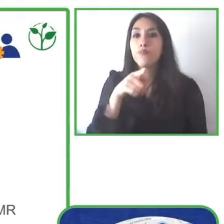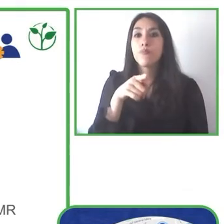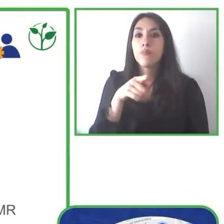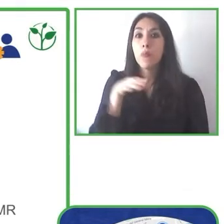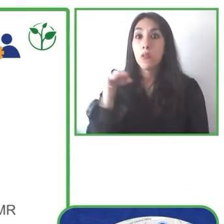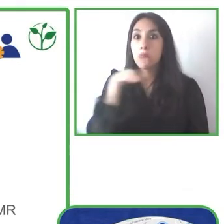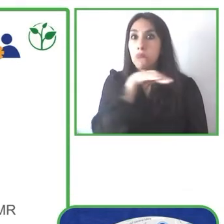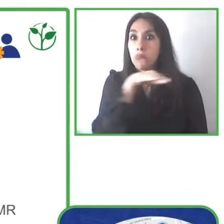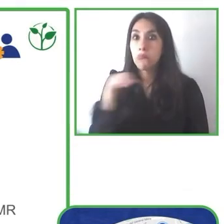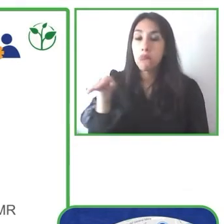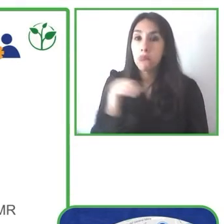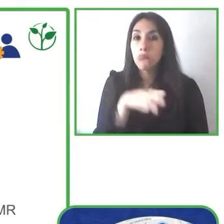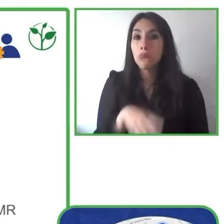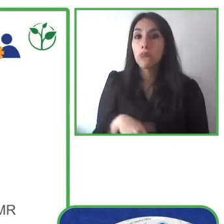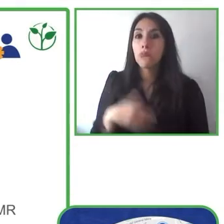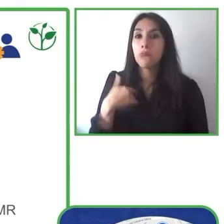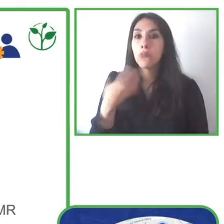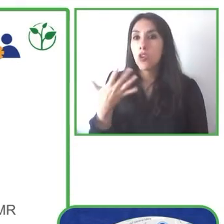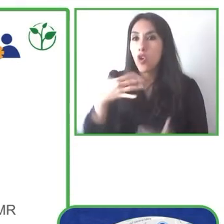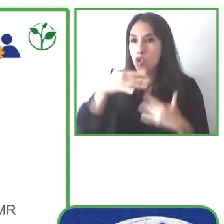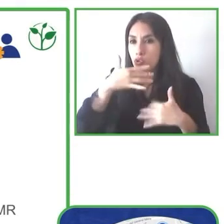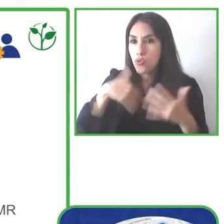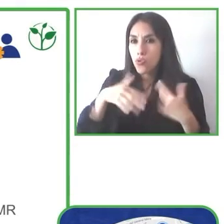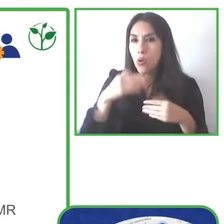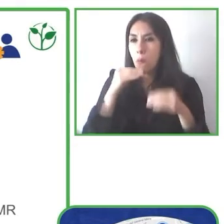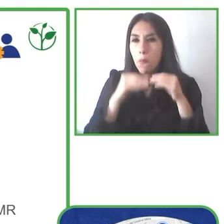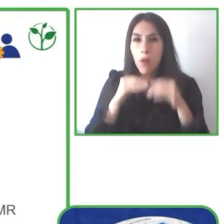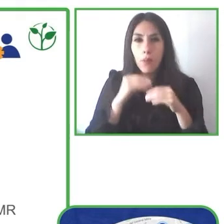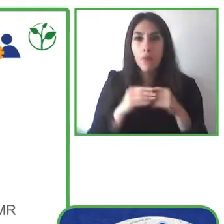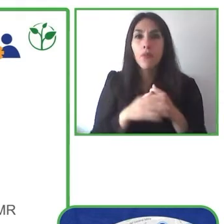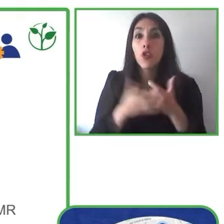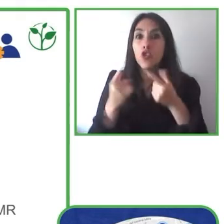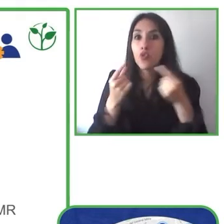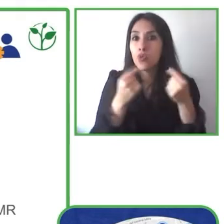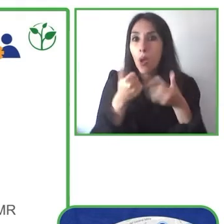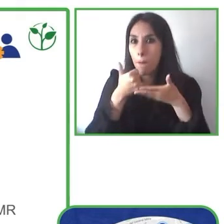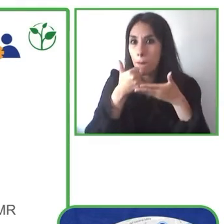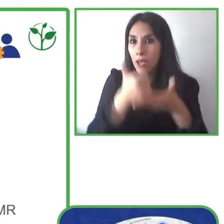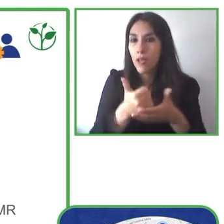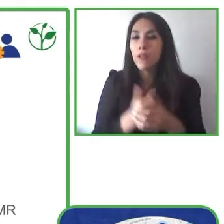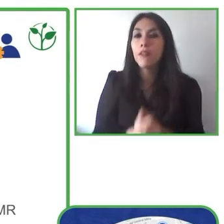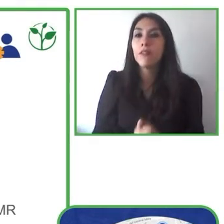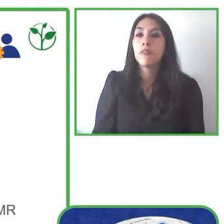to be able to manage all these problems in order to improve the user experiences